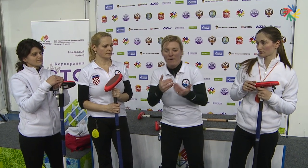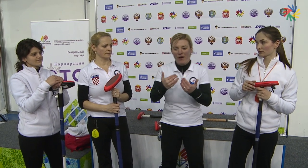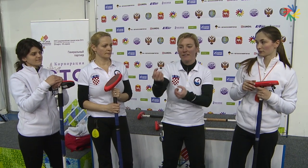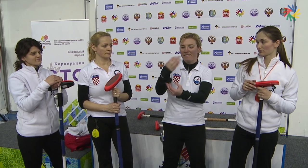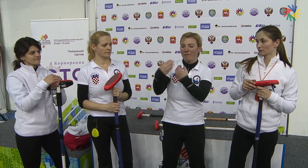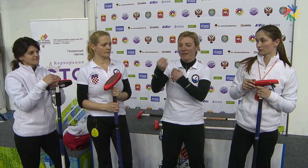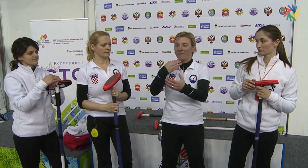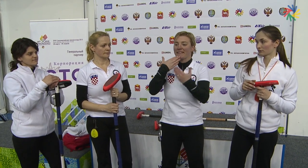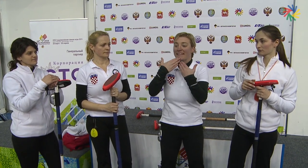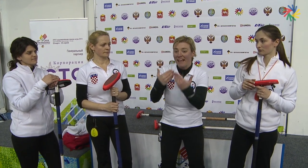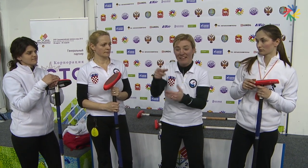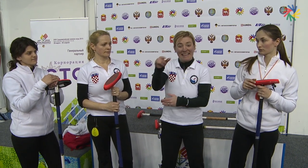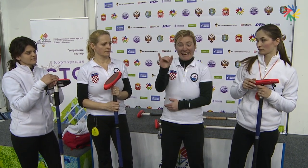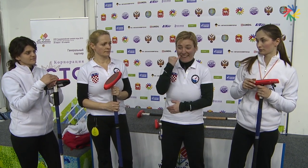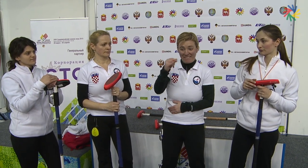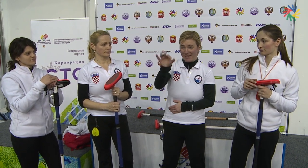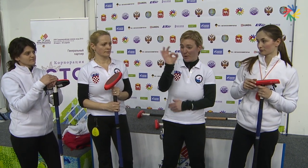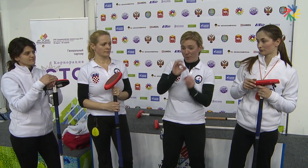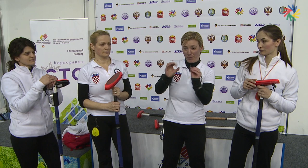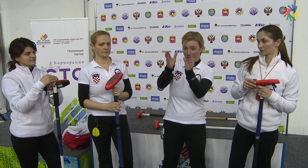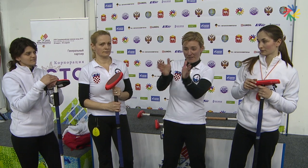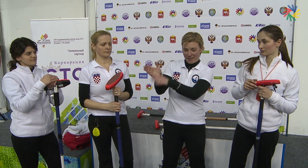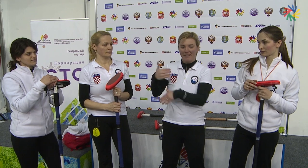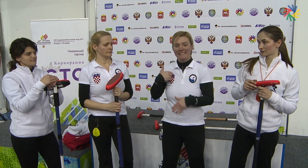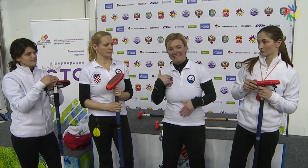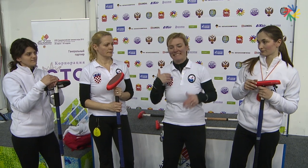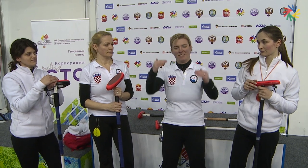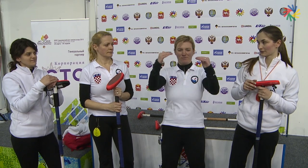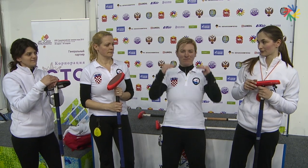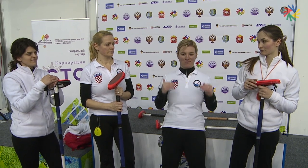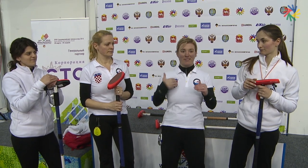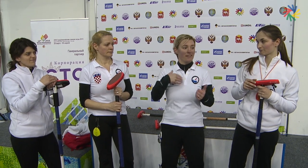and training us how to play better. We are really thankful for that, otherwise, we wouldn’t have been playing as well as we are today.